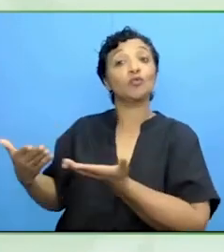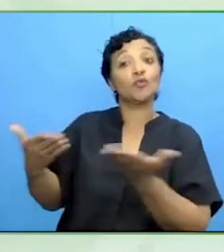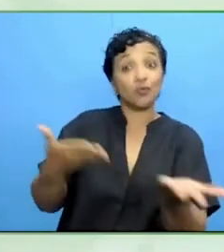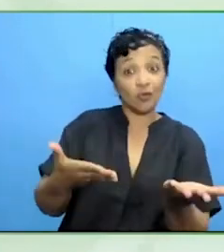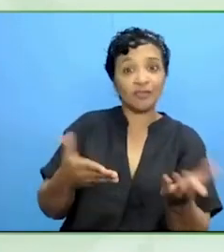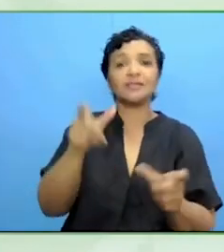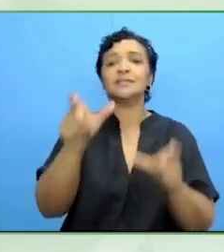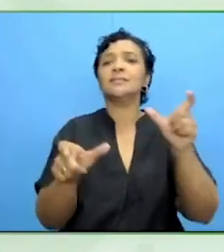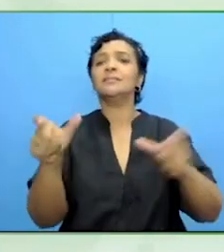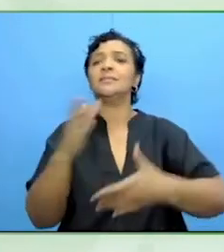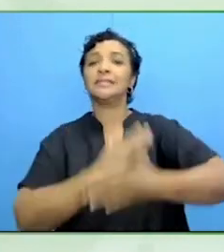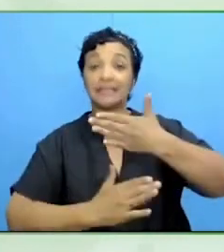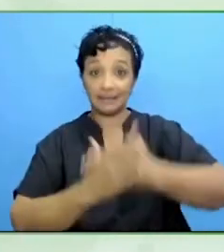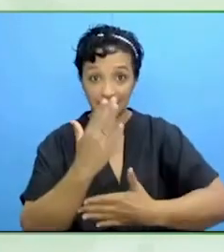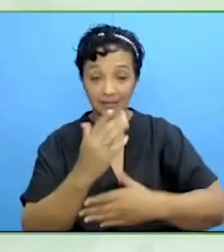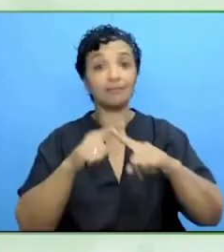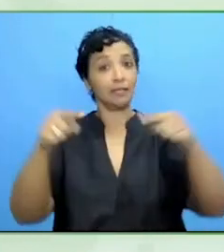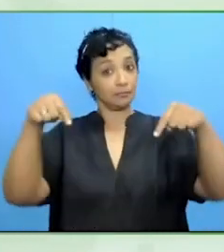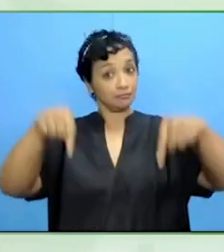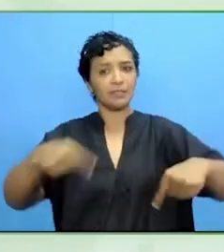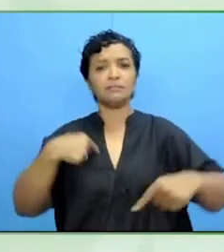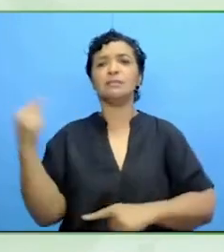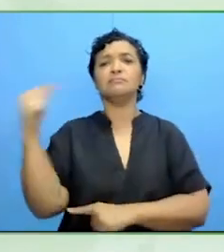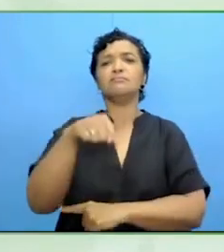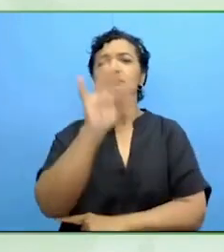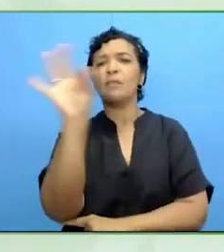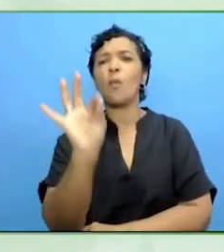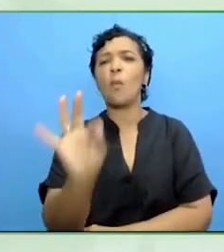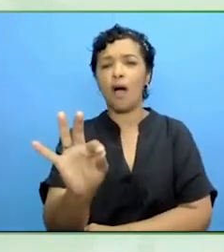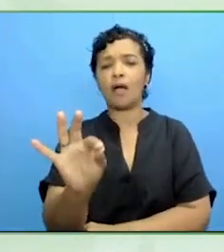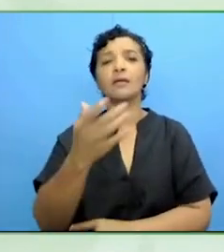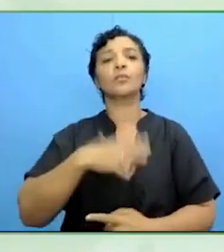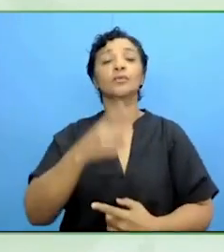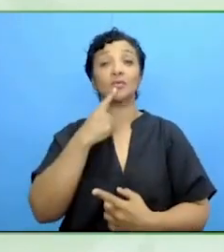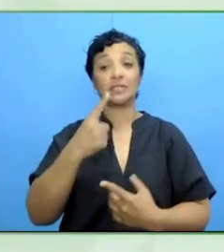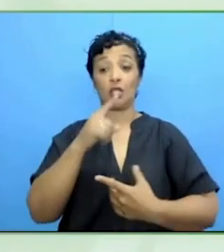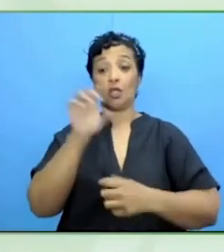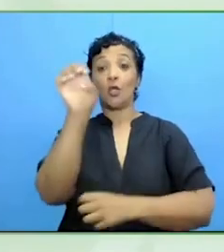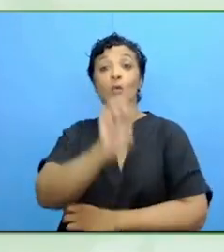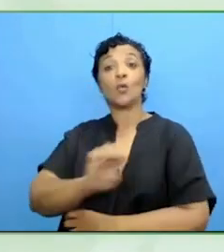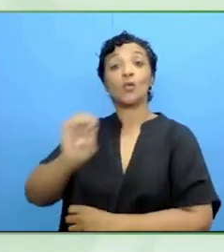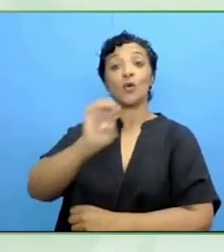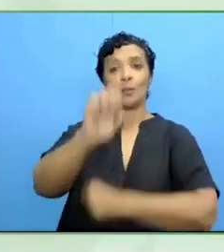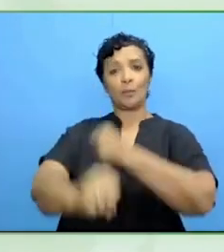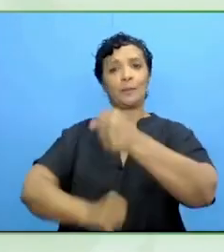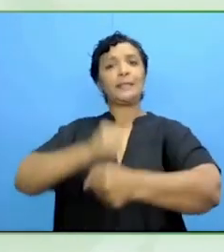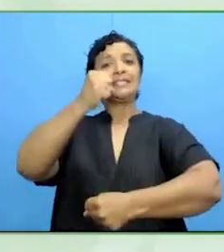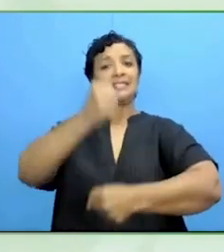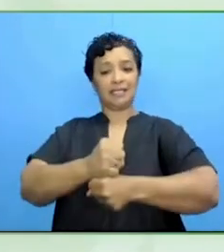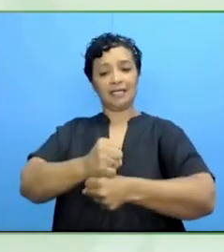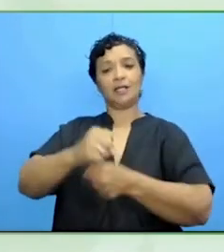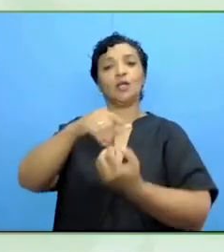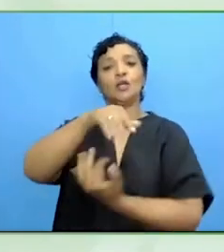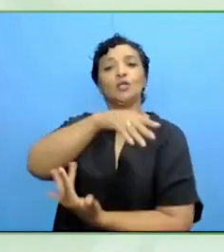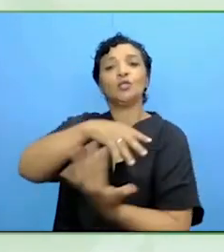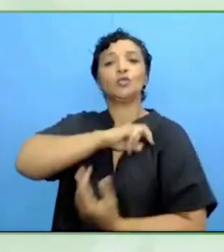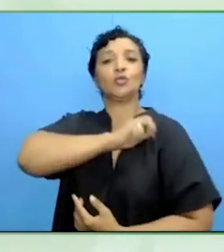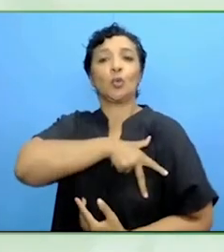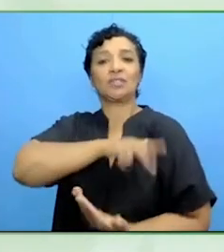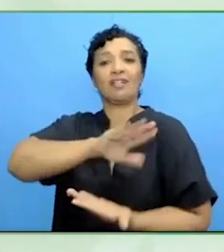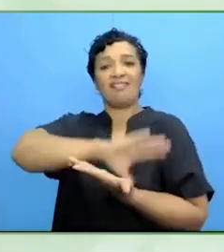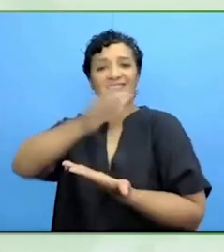about ESF+ the European Social Fund program which is very important for